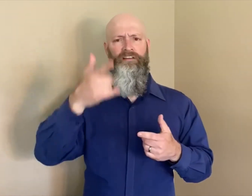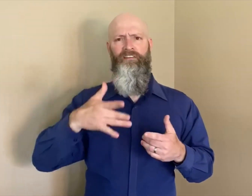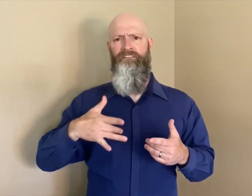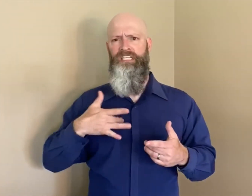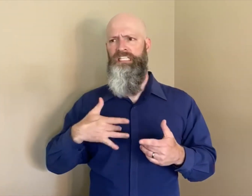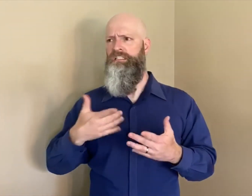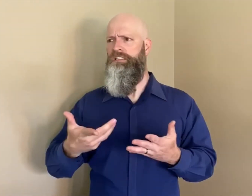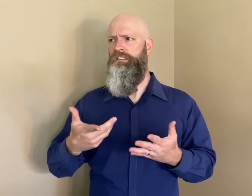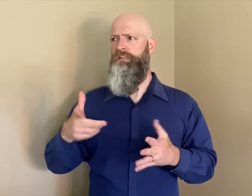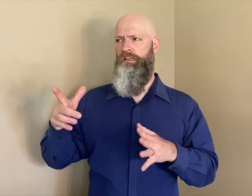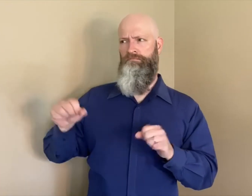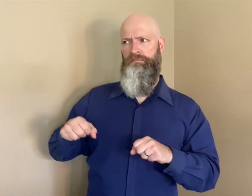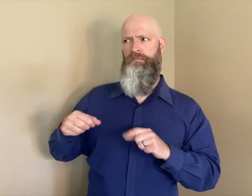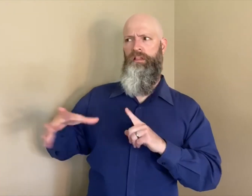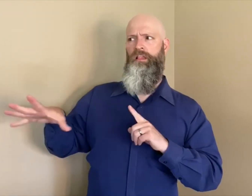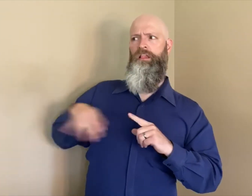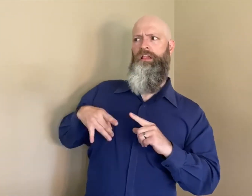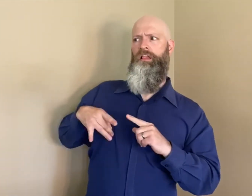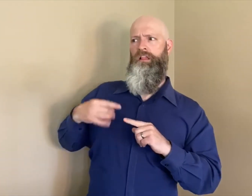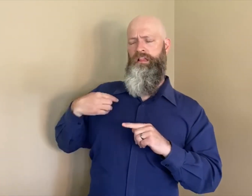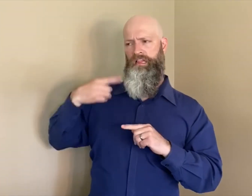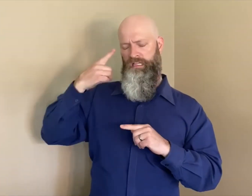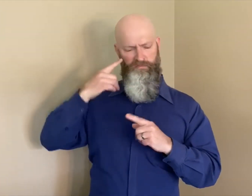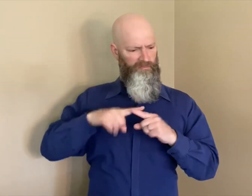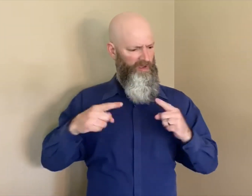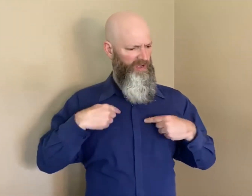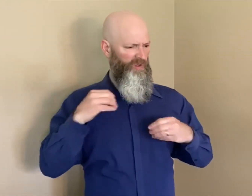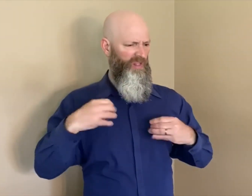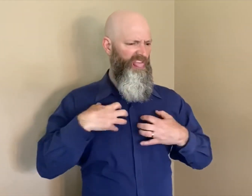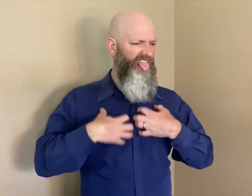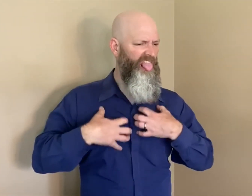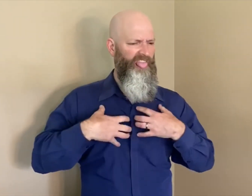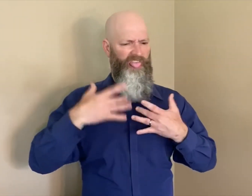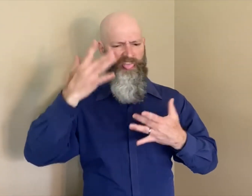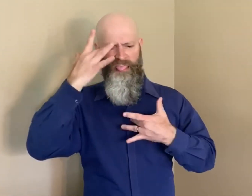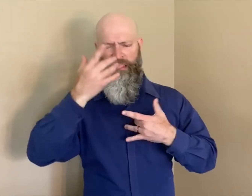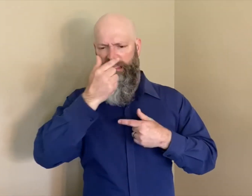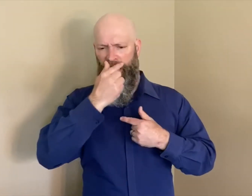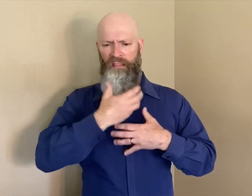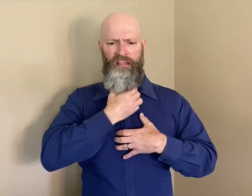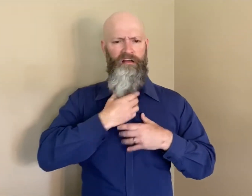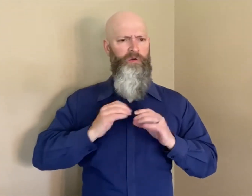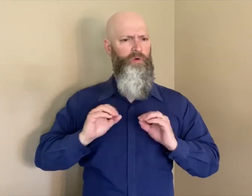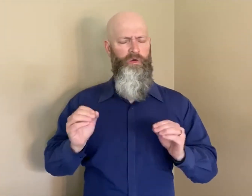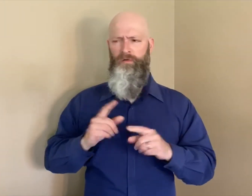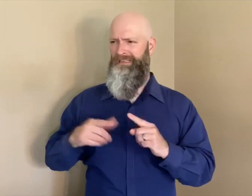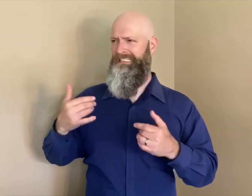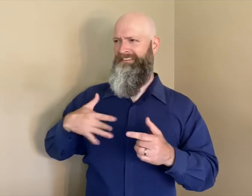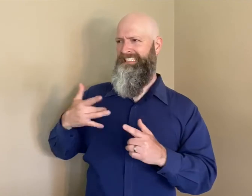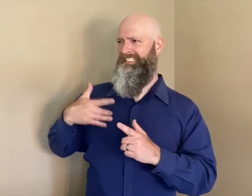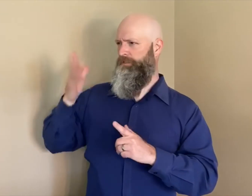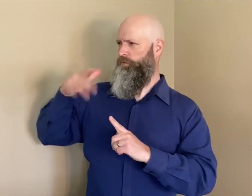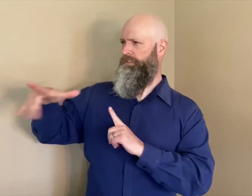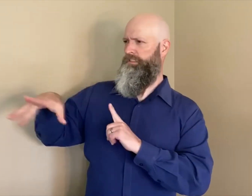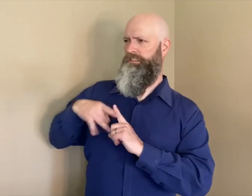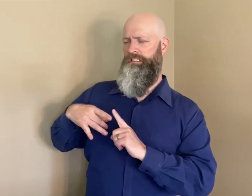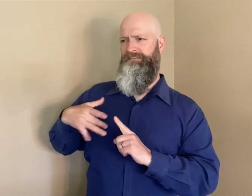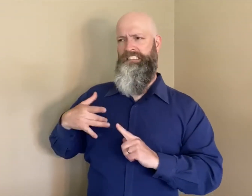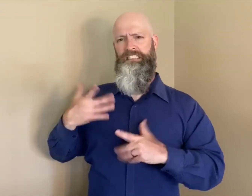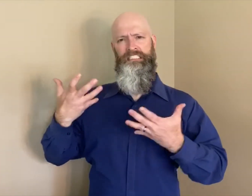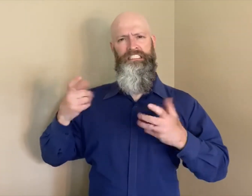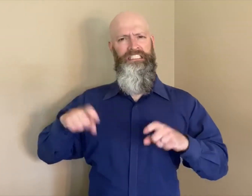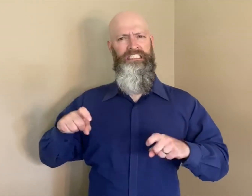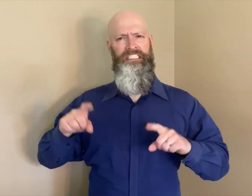People who suspect that they may have been exposed to COVID-19, even if they are not yet symptomatic,